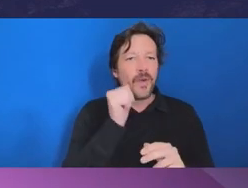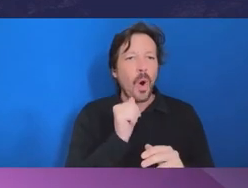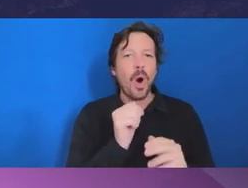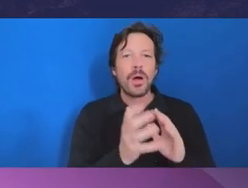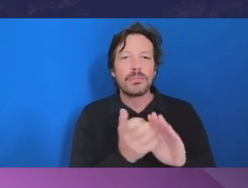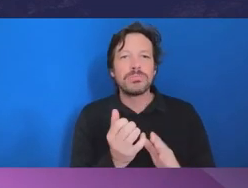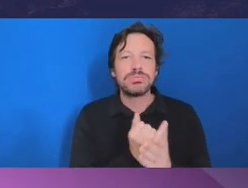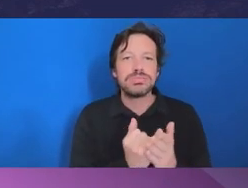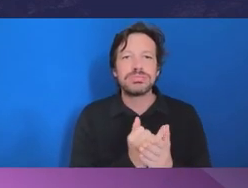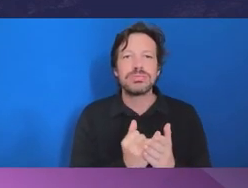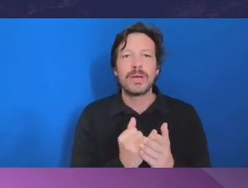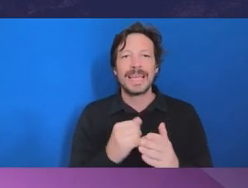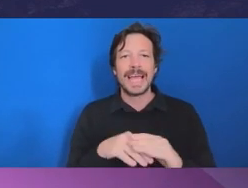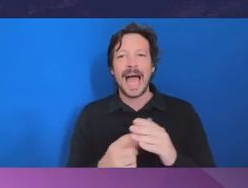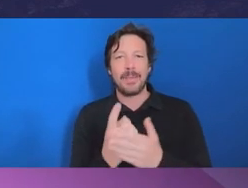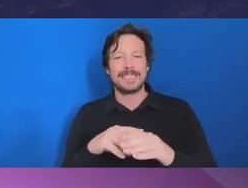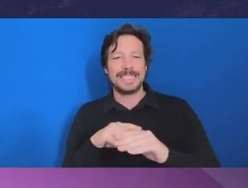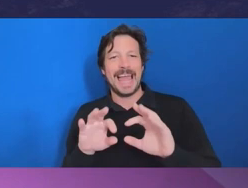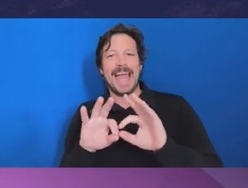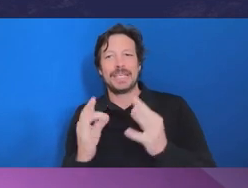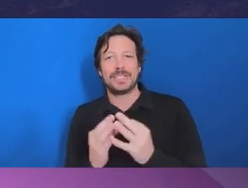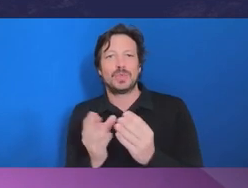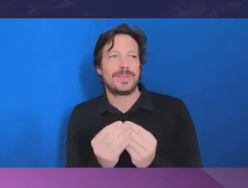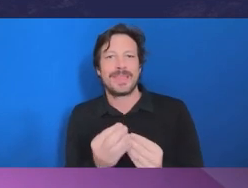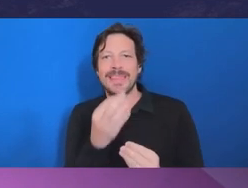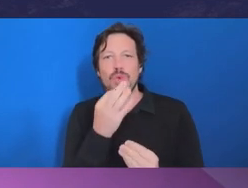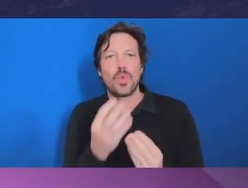Ombudsman Glass: Can I just start with a culture point, because you don't need a lot of resource